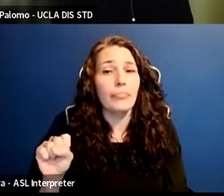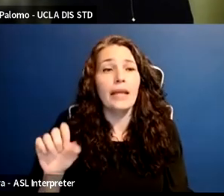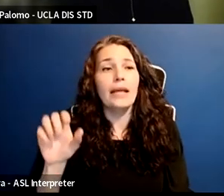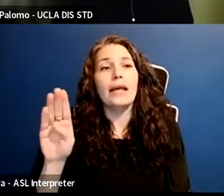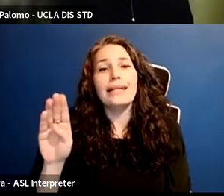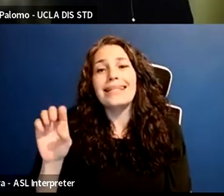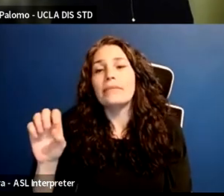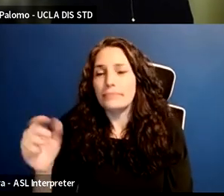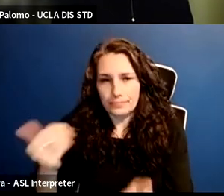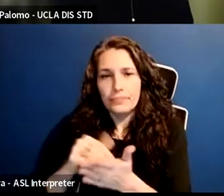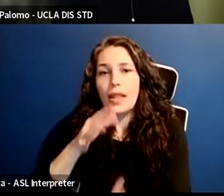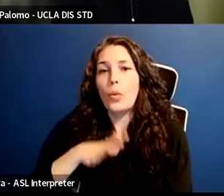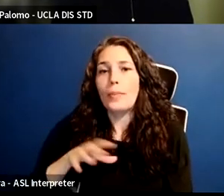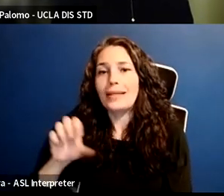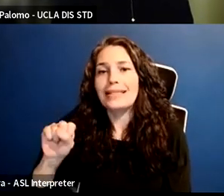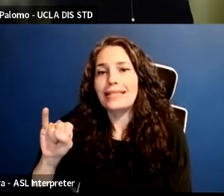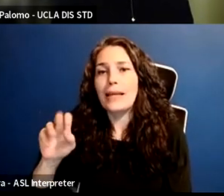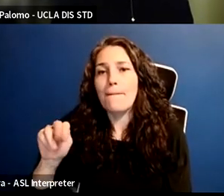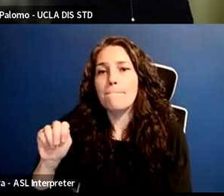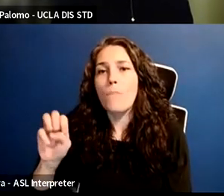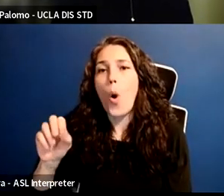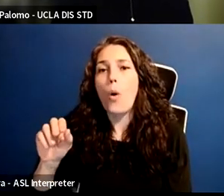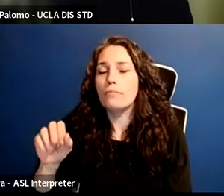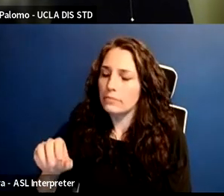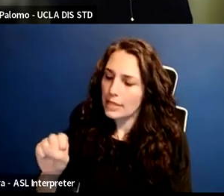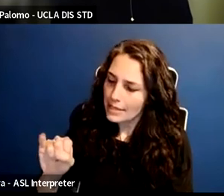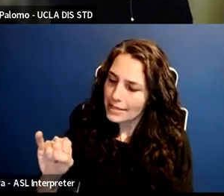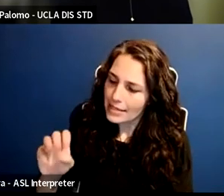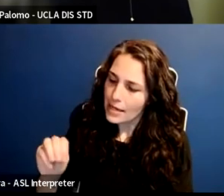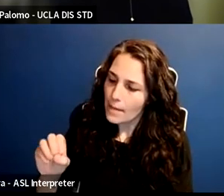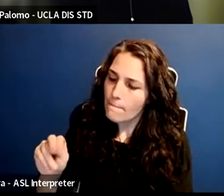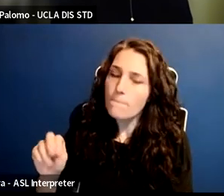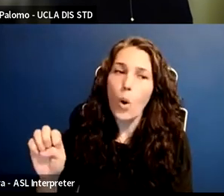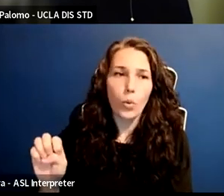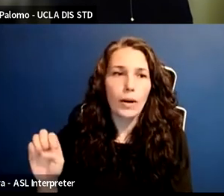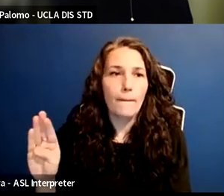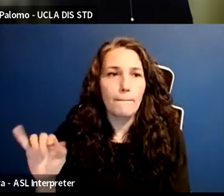it's not just that she took like amazing actions to be so public,